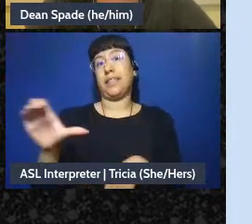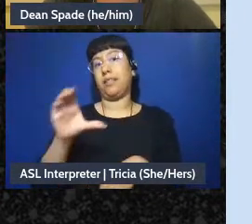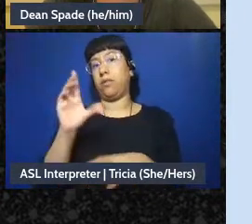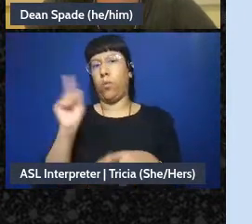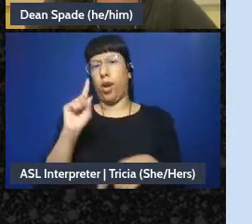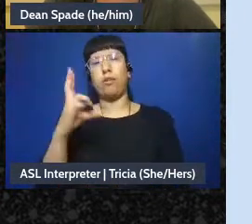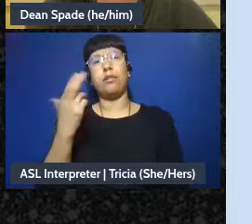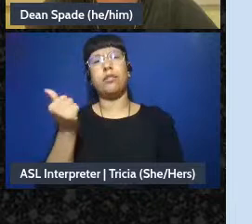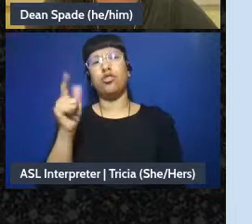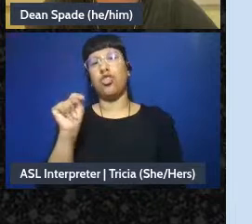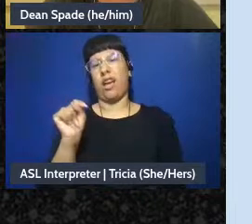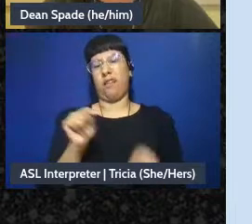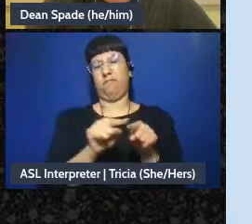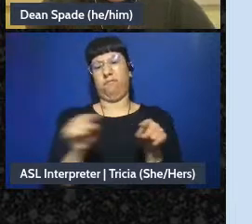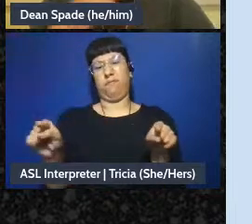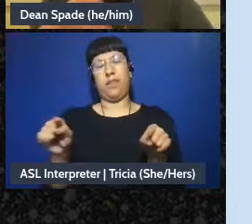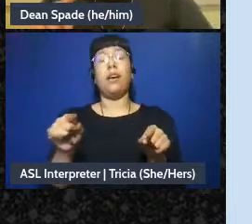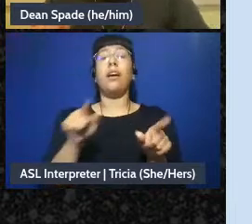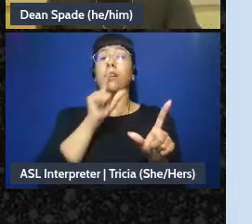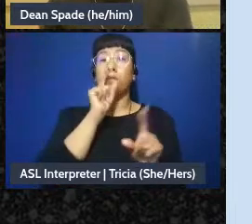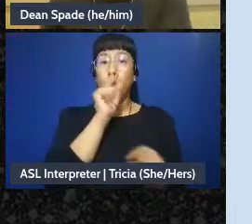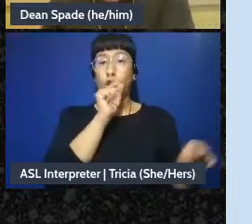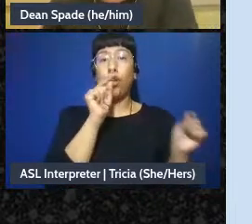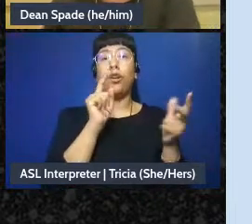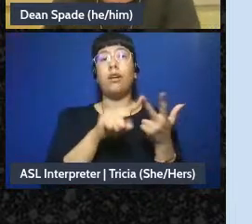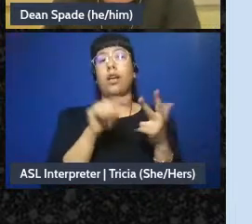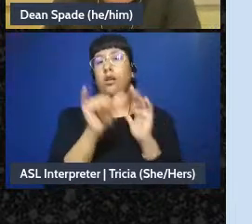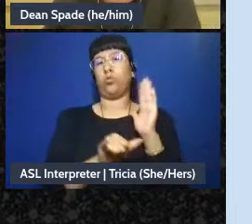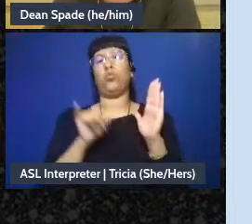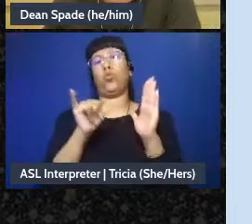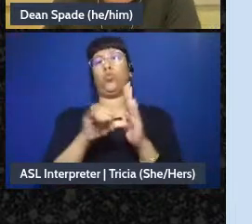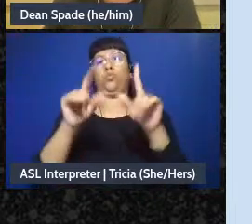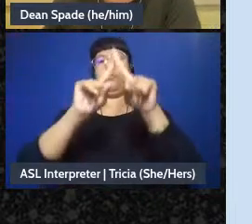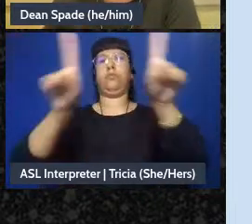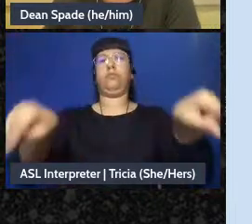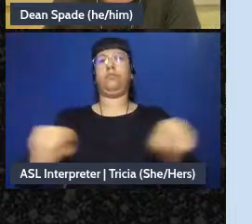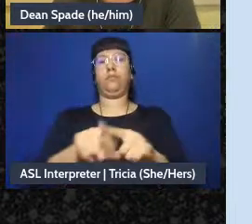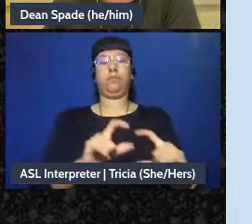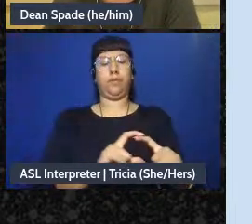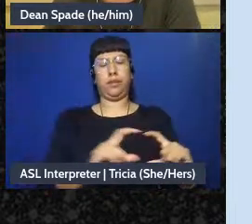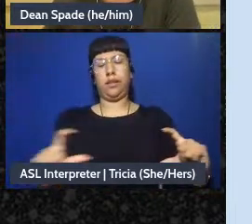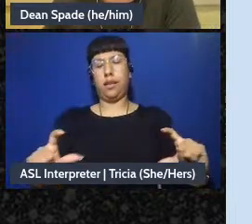twitter and it's also on Youtube underneath the video and it's on the events webpage